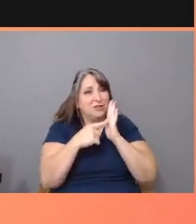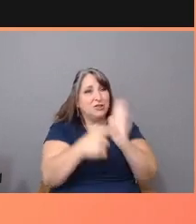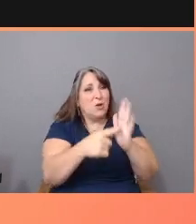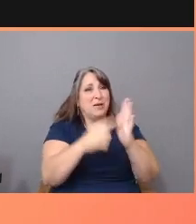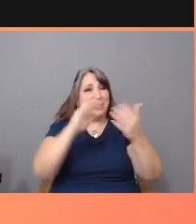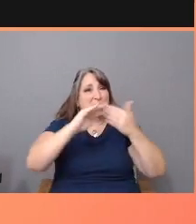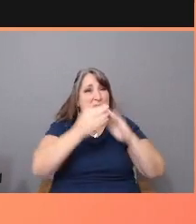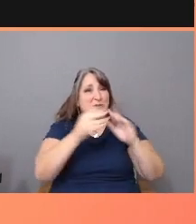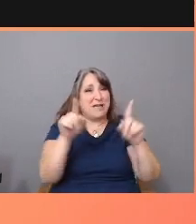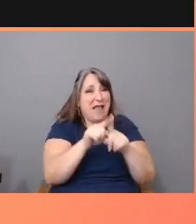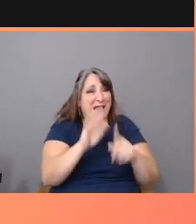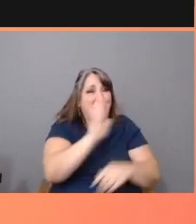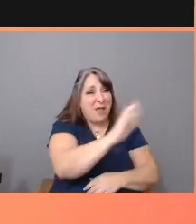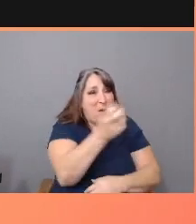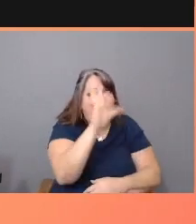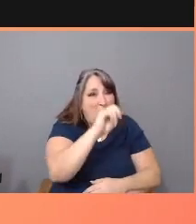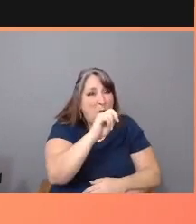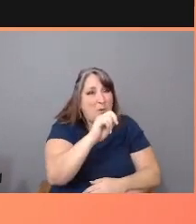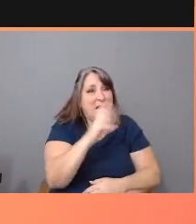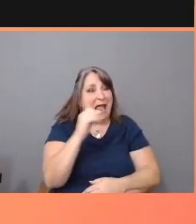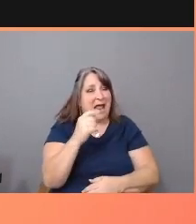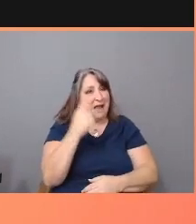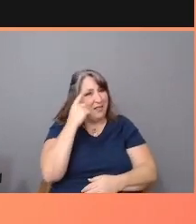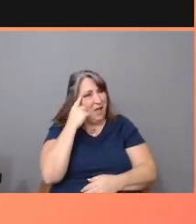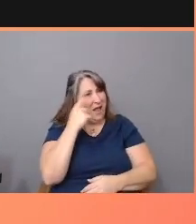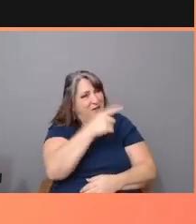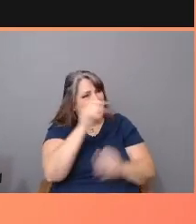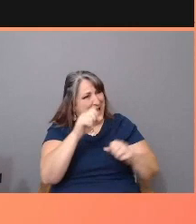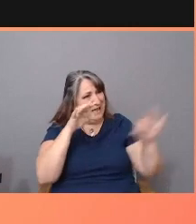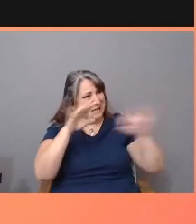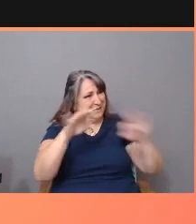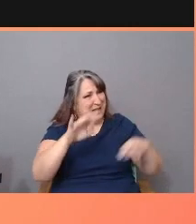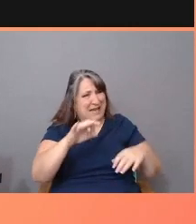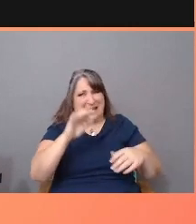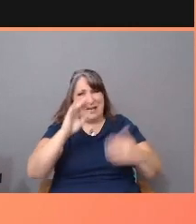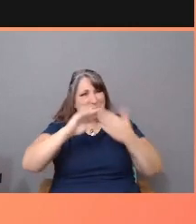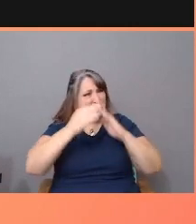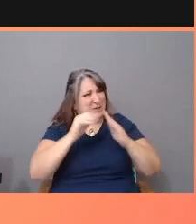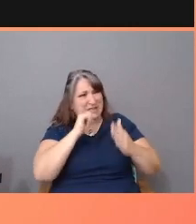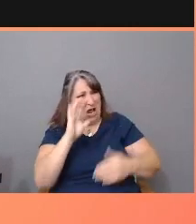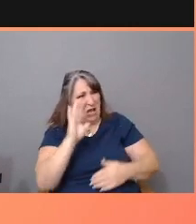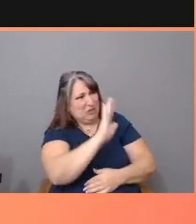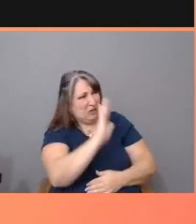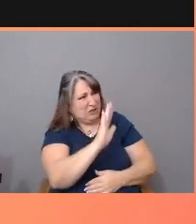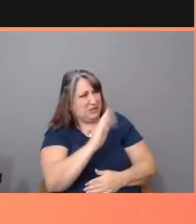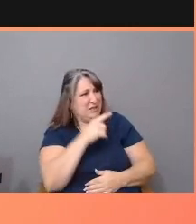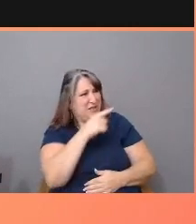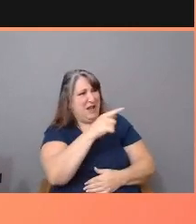at their audacity to think they could explain them. Their films explored so-called marginal groups--